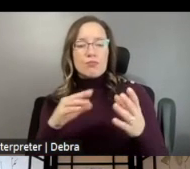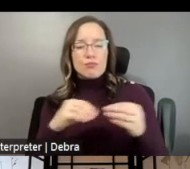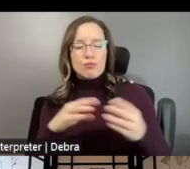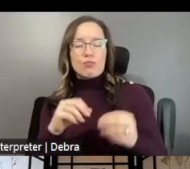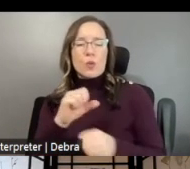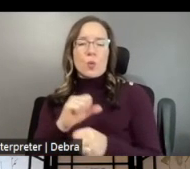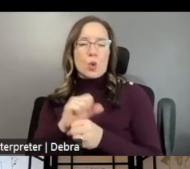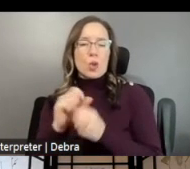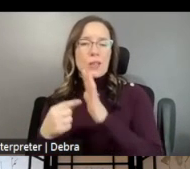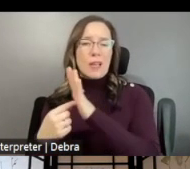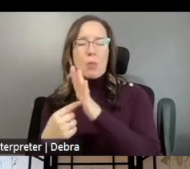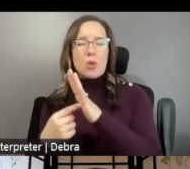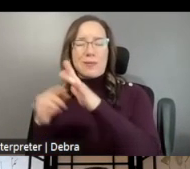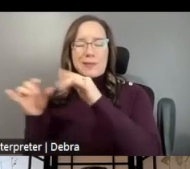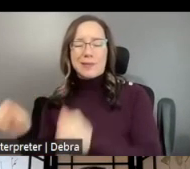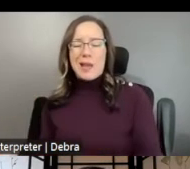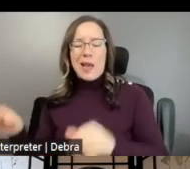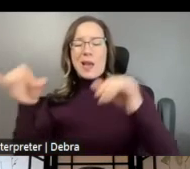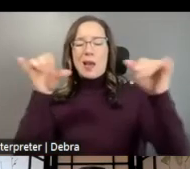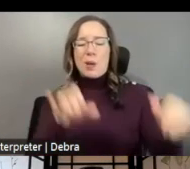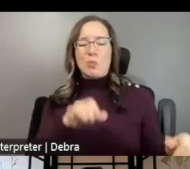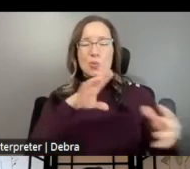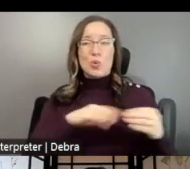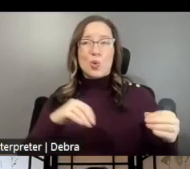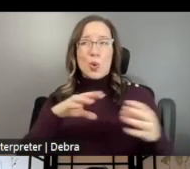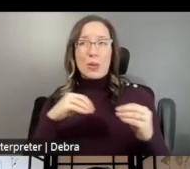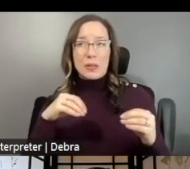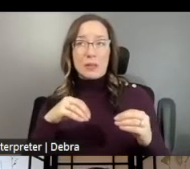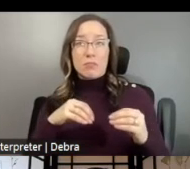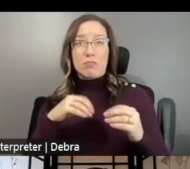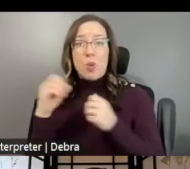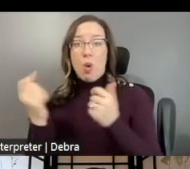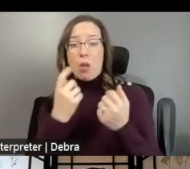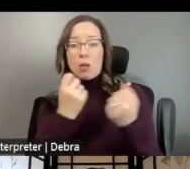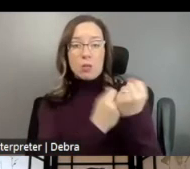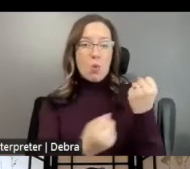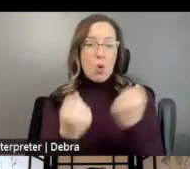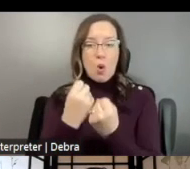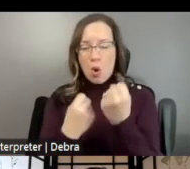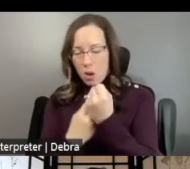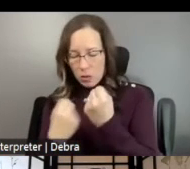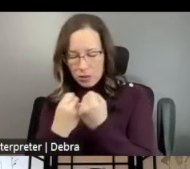ALL TELL THE SAME STORY - THEY SHOULD ALL BE IN SUPPORT OF EACH OTHER AND GIVE US A CLEAR IDEA